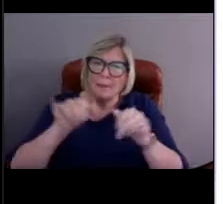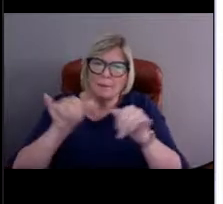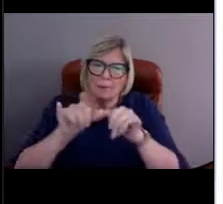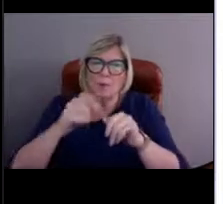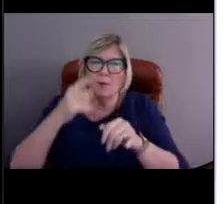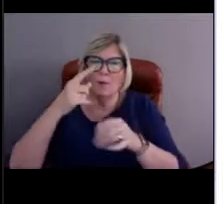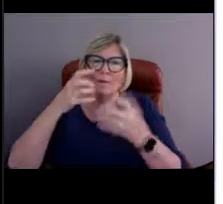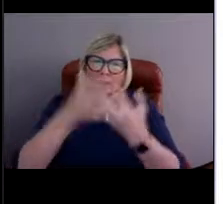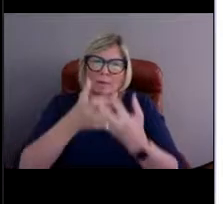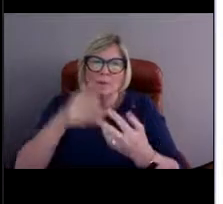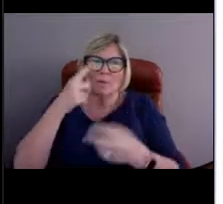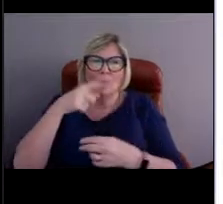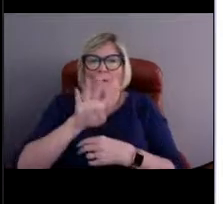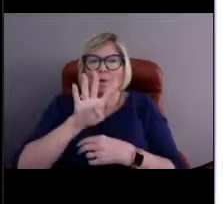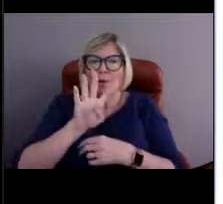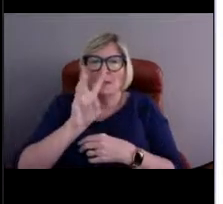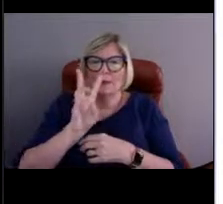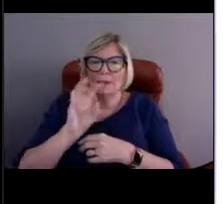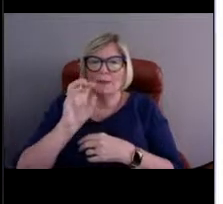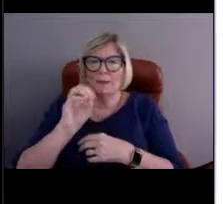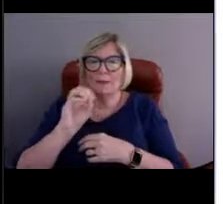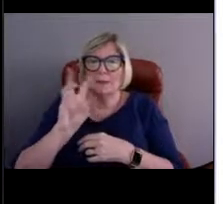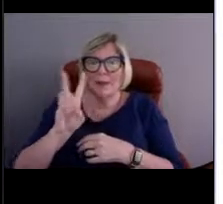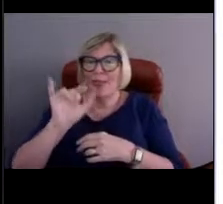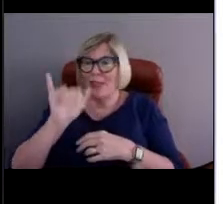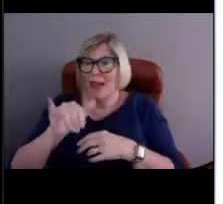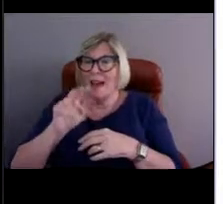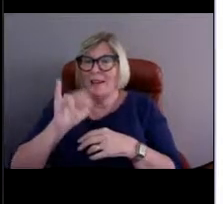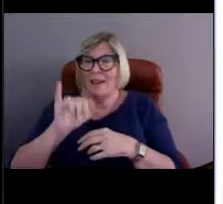Now that nylon rope is attached to what we call hydro floats